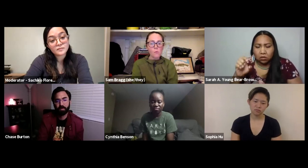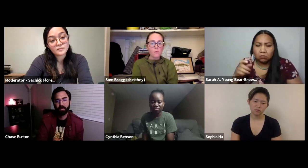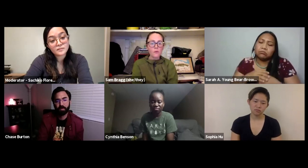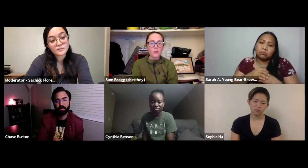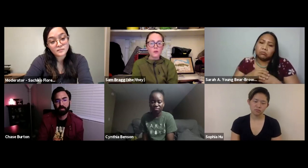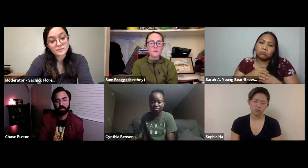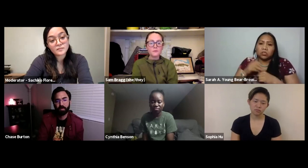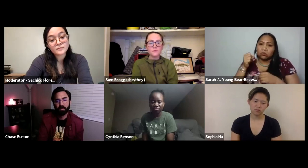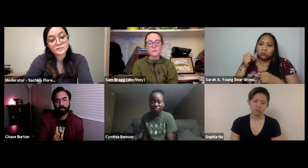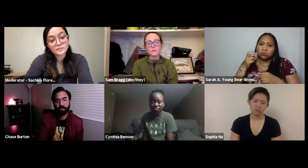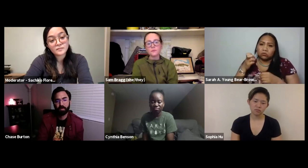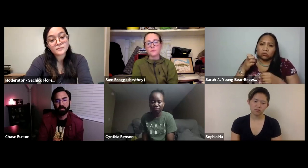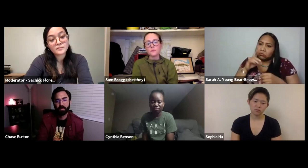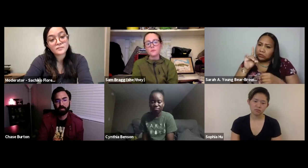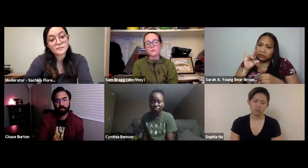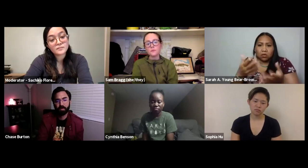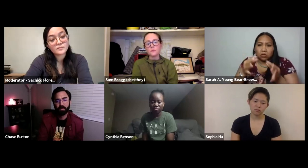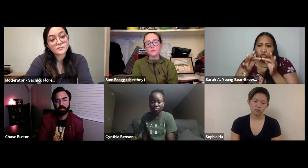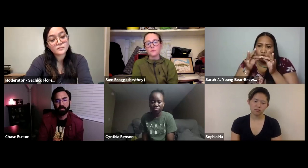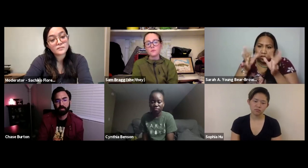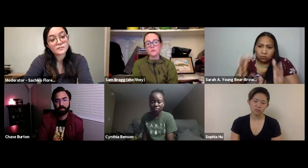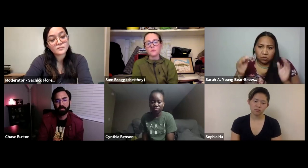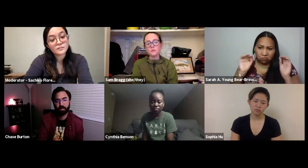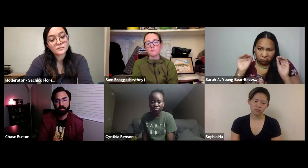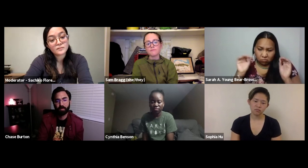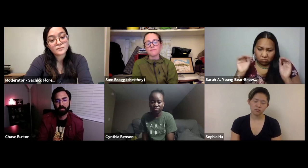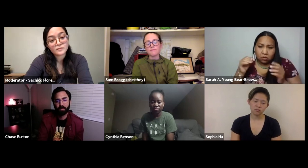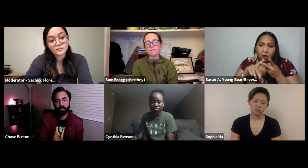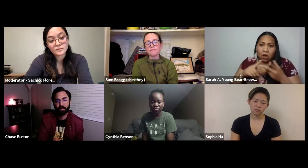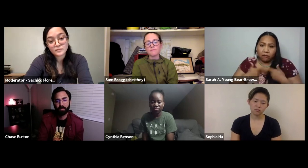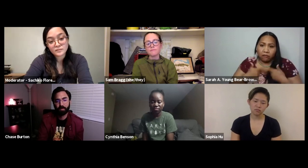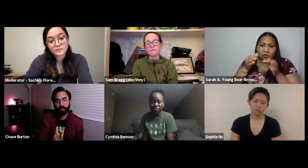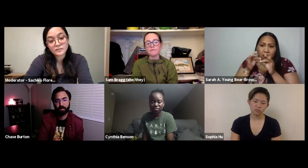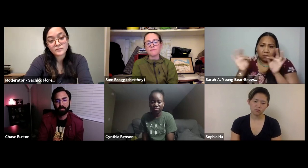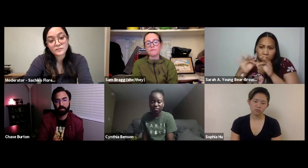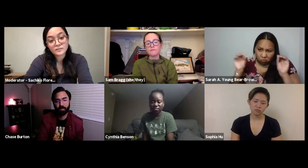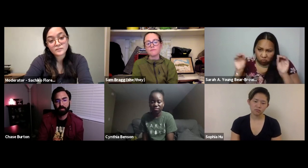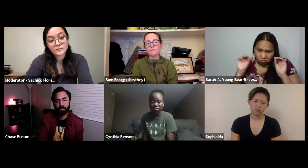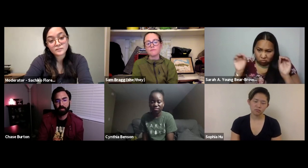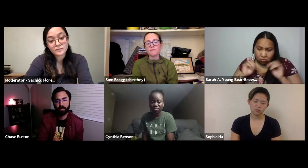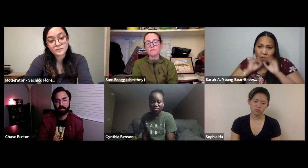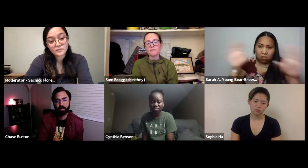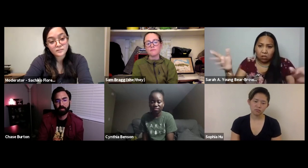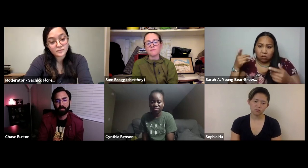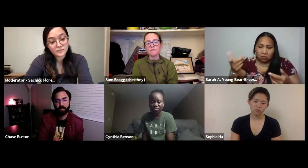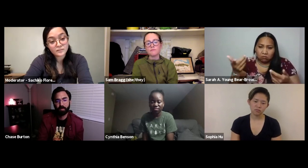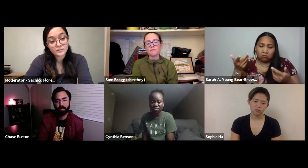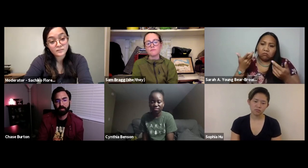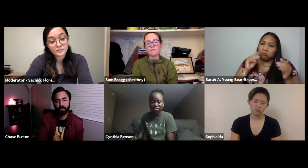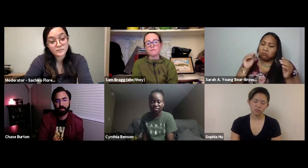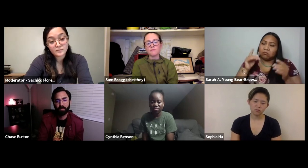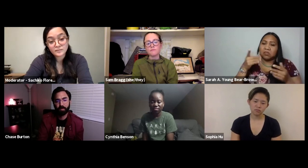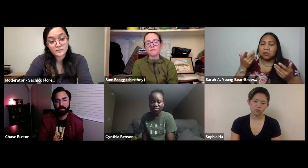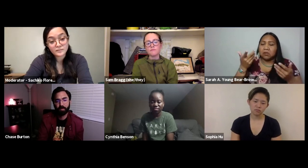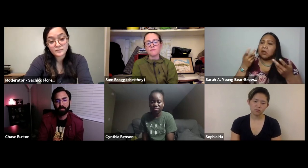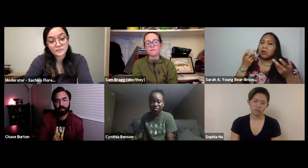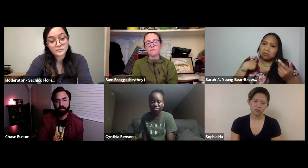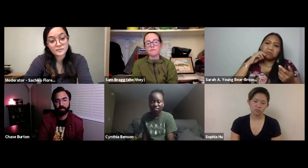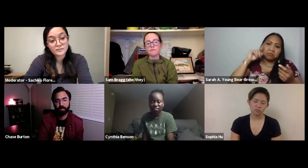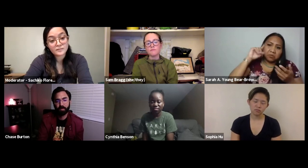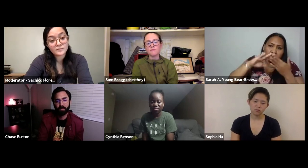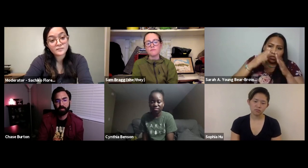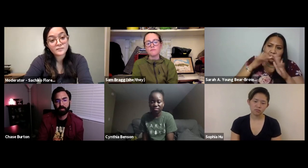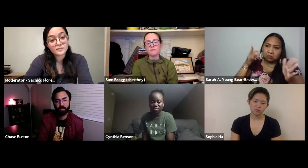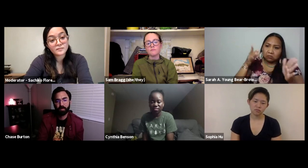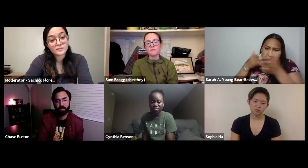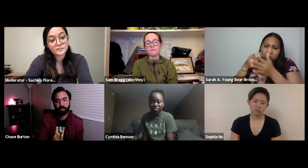Iowa. The state of Iowa did not provide interpreters for COVID-19 press briefings. For the COVID-19